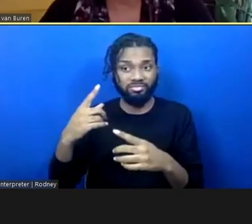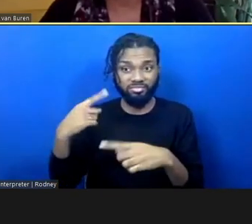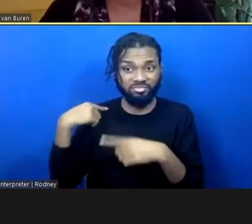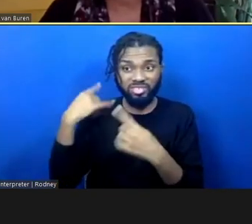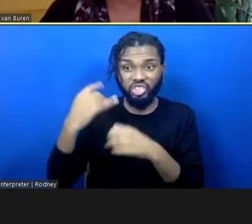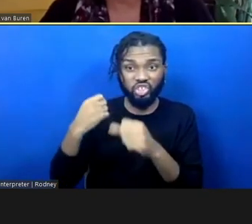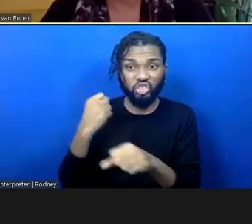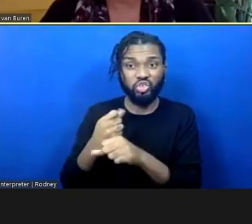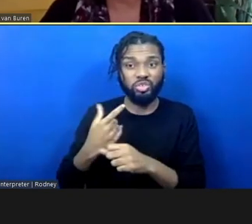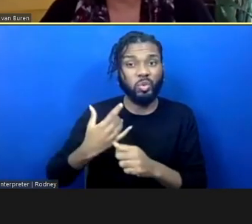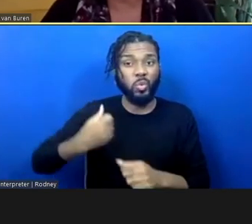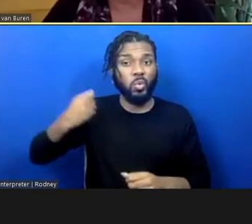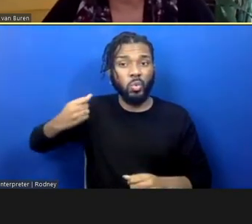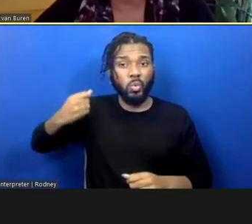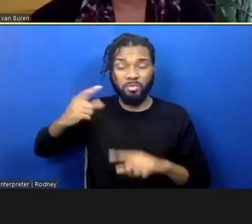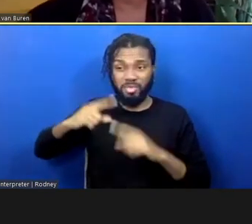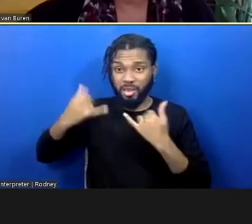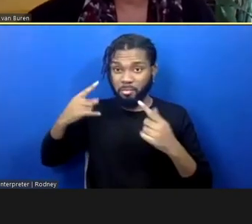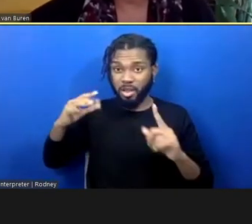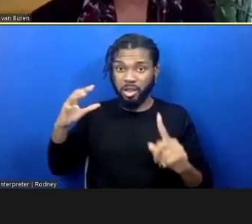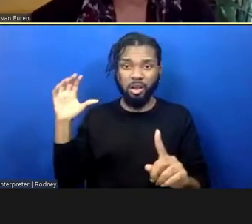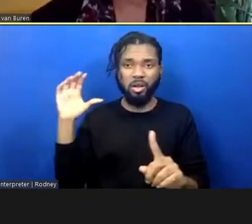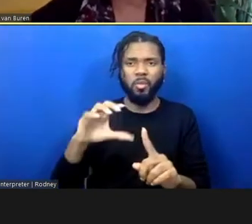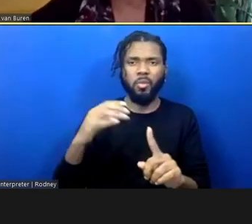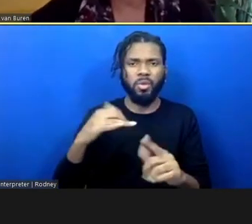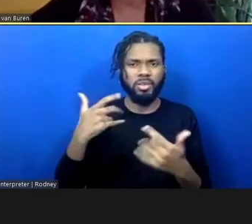So, that's a very optimistic shift that we've seen very recently.